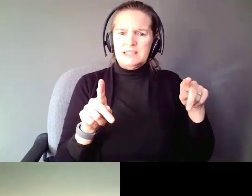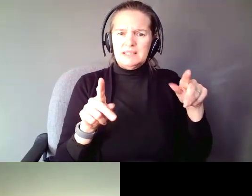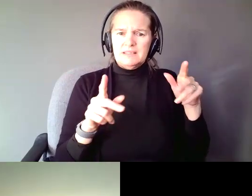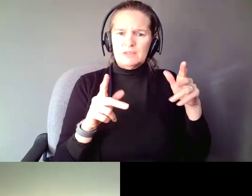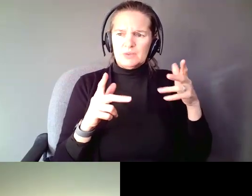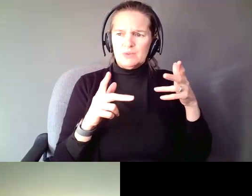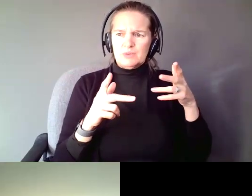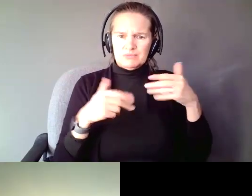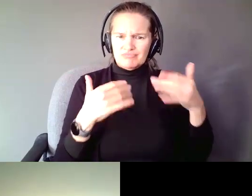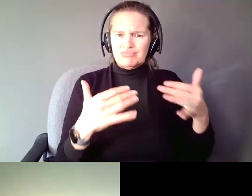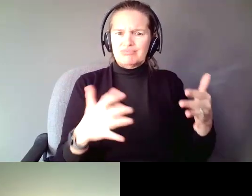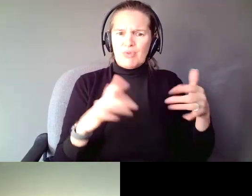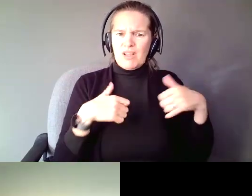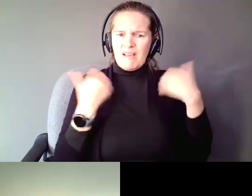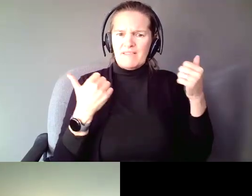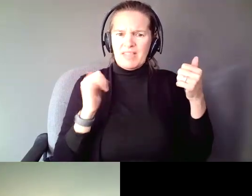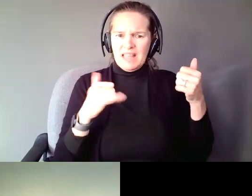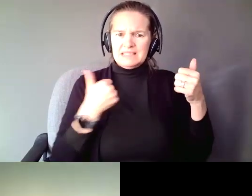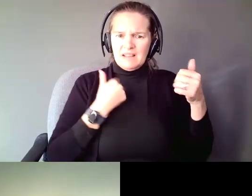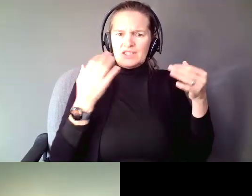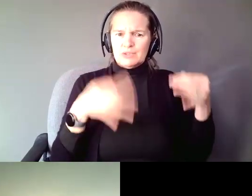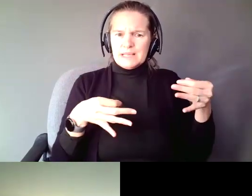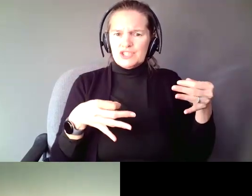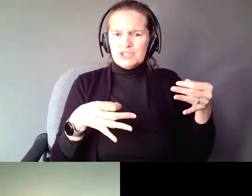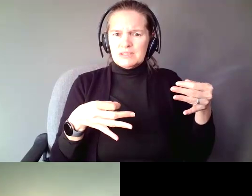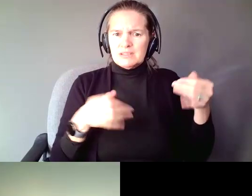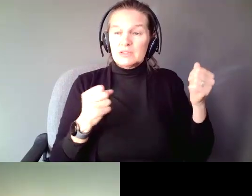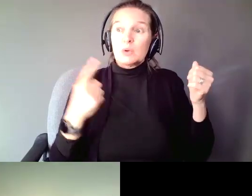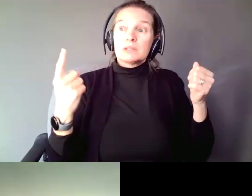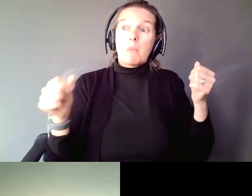That is what self determination is and to have someone else based on 1,500 years